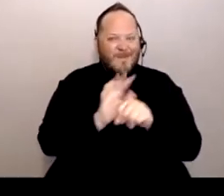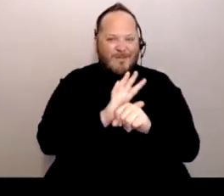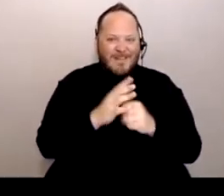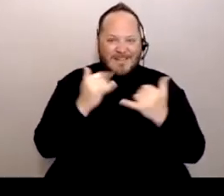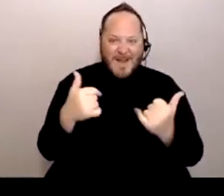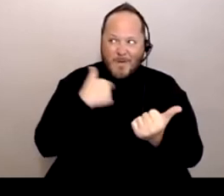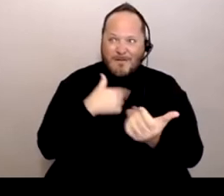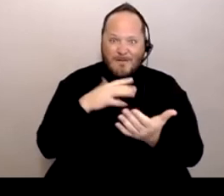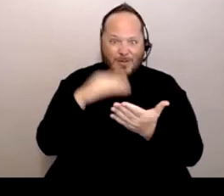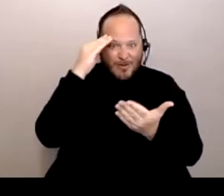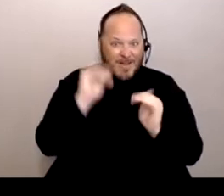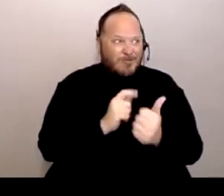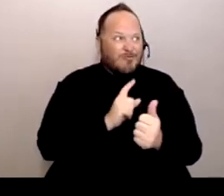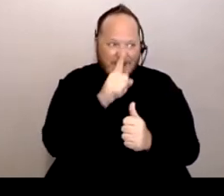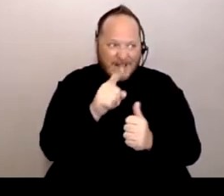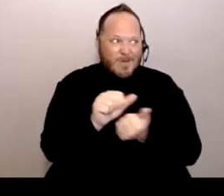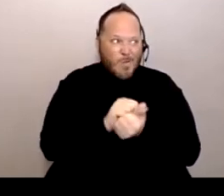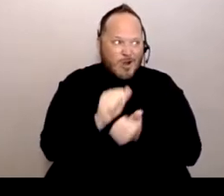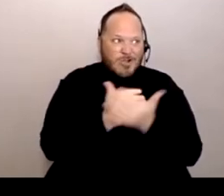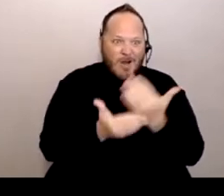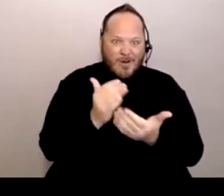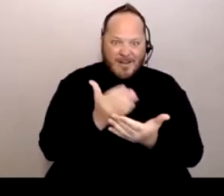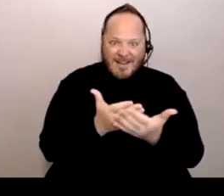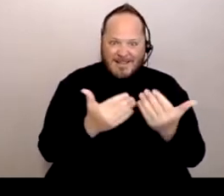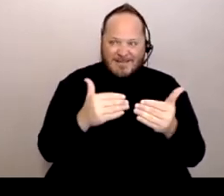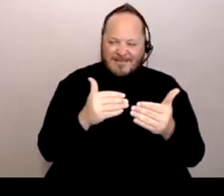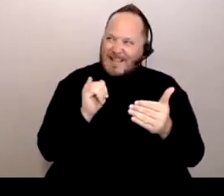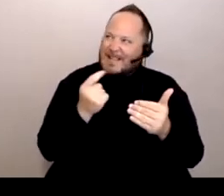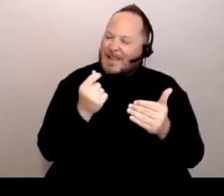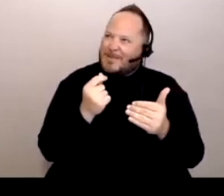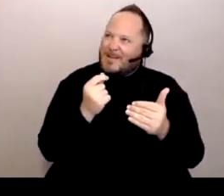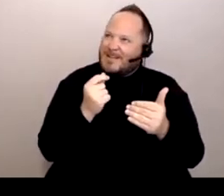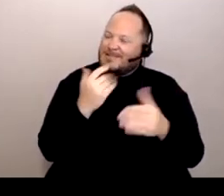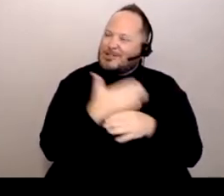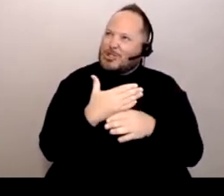which is a little disturbing, but I just thought it was cute.